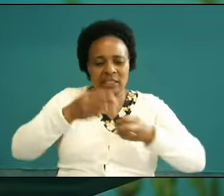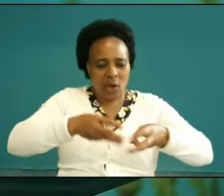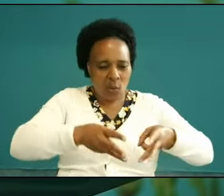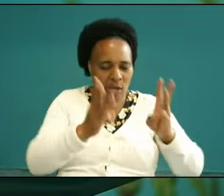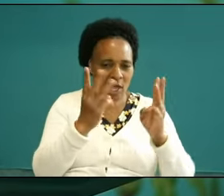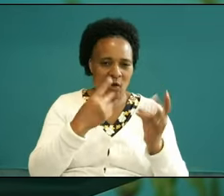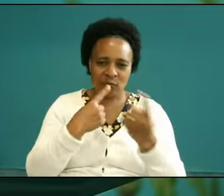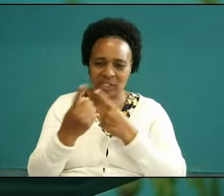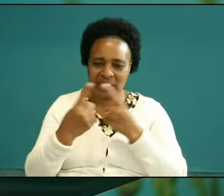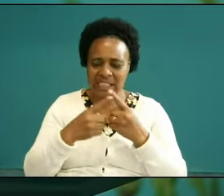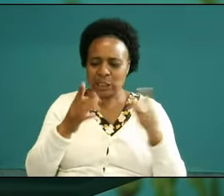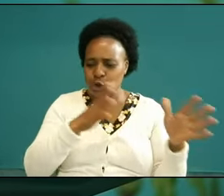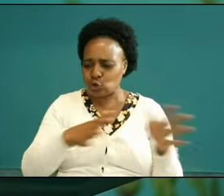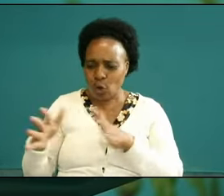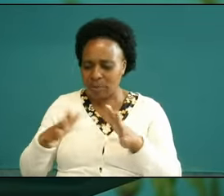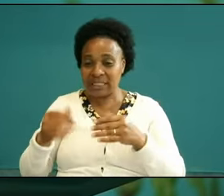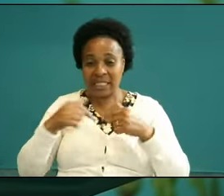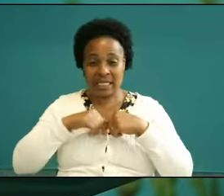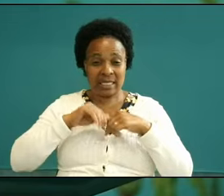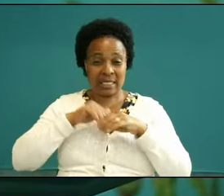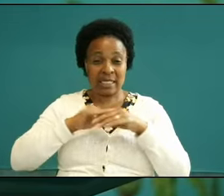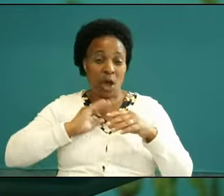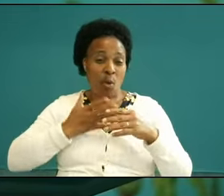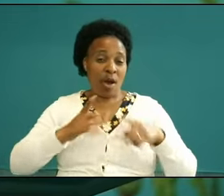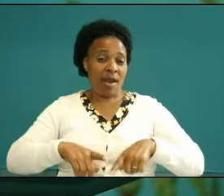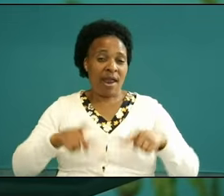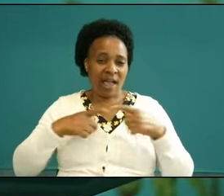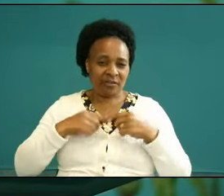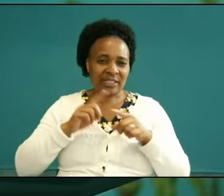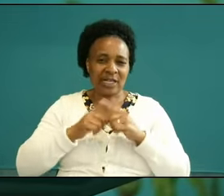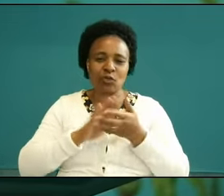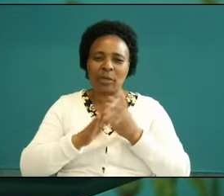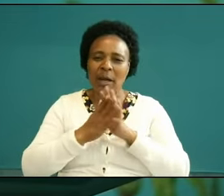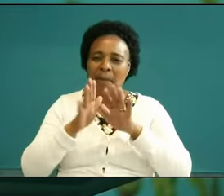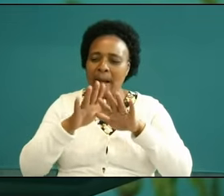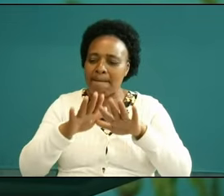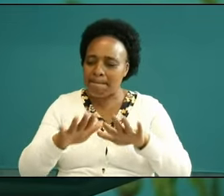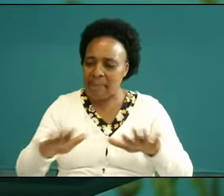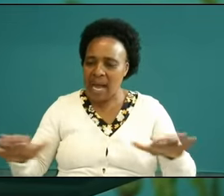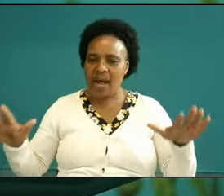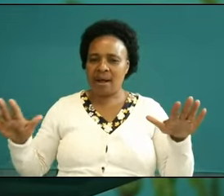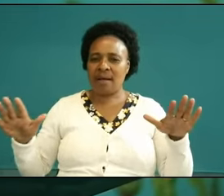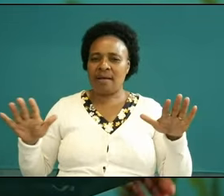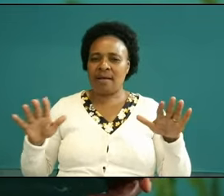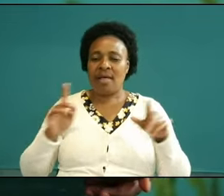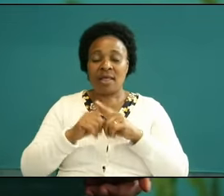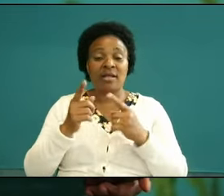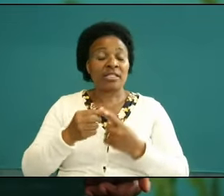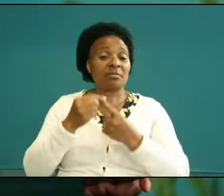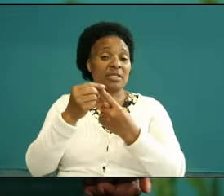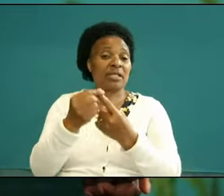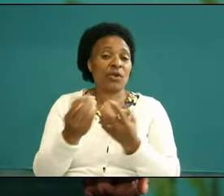storms of our lives and make them come that we may have hope and especially when in the hour of